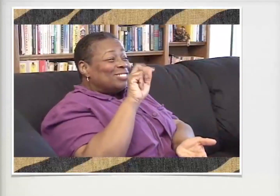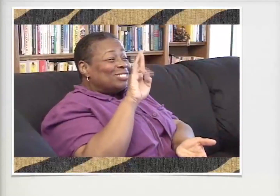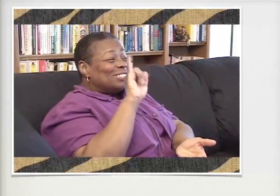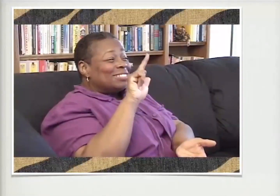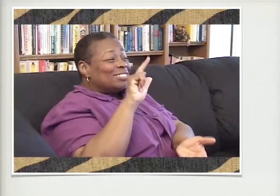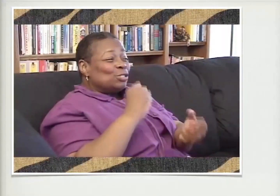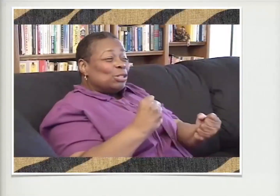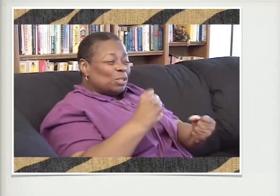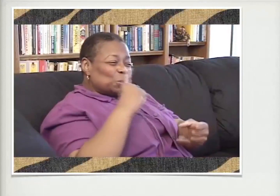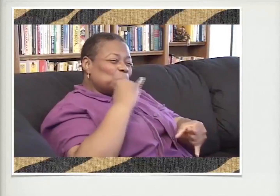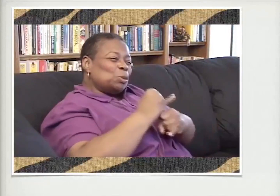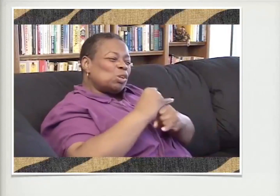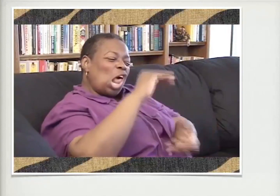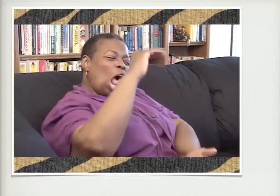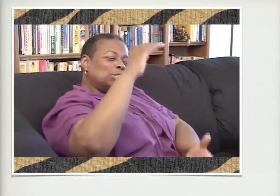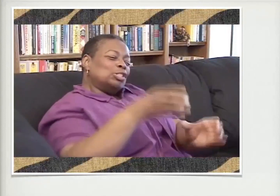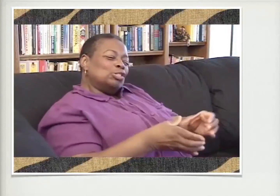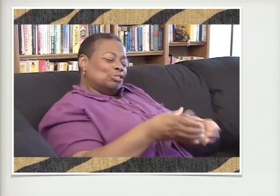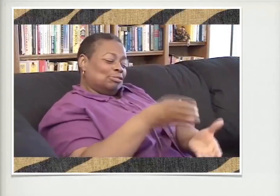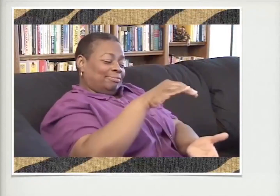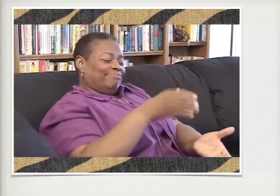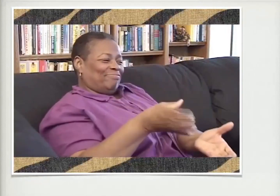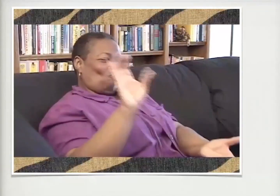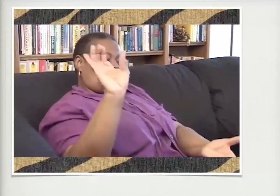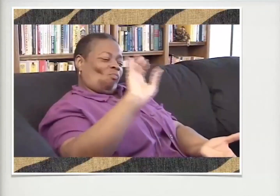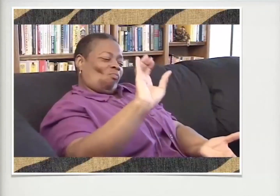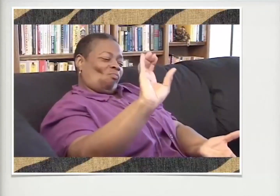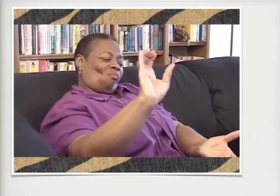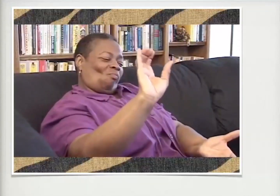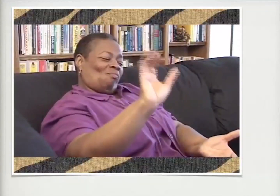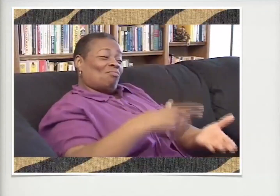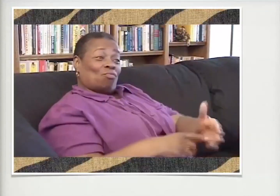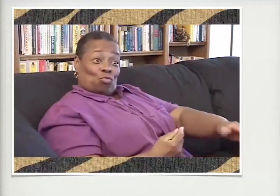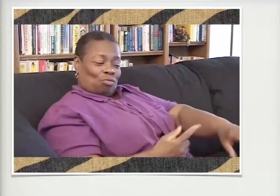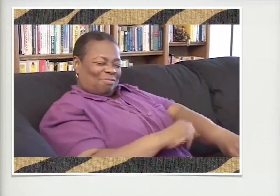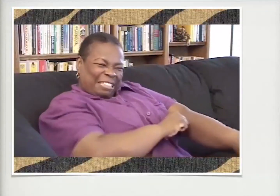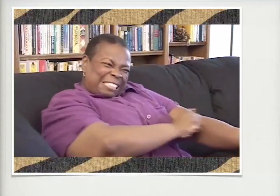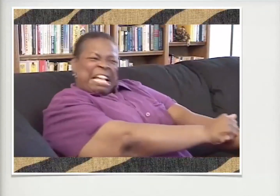the industrial strength one? They had this huge canister of it. And they put it on the paper towel,